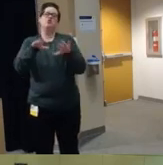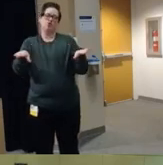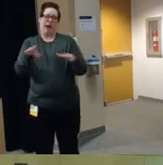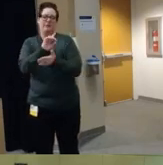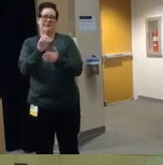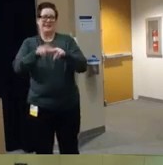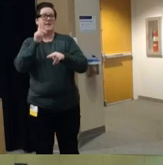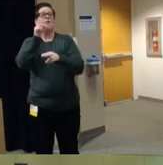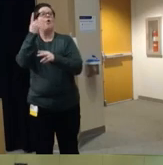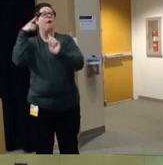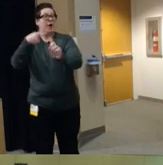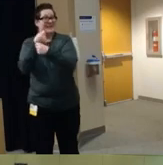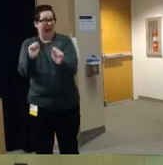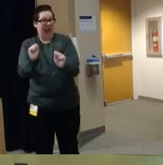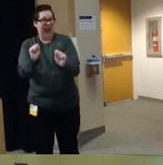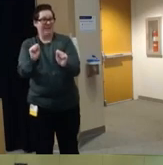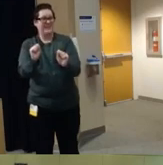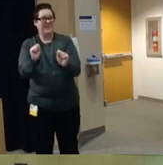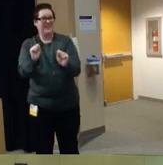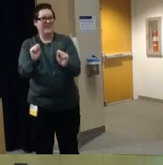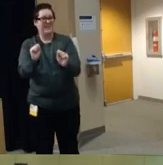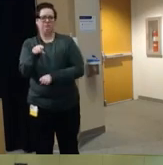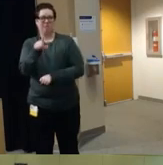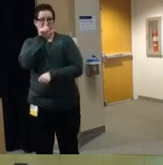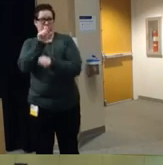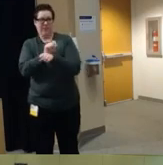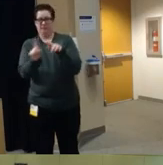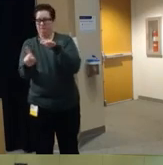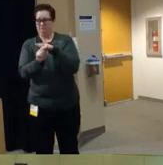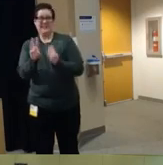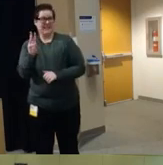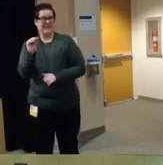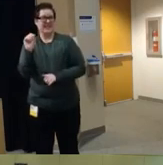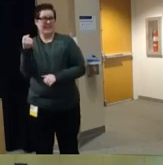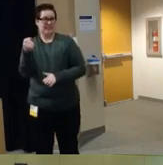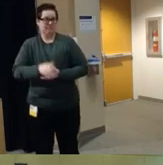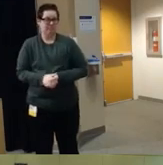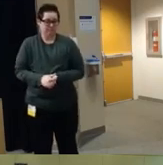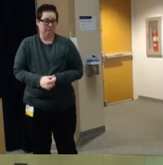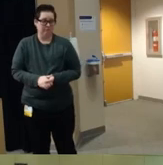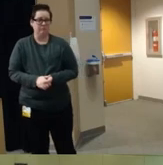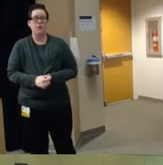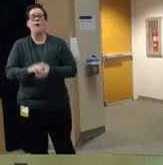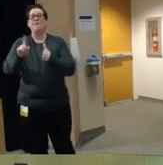with safety in mind um didn't really come along until the 1960s and the first car seat law wasn't